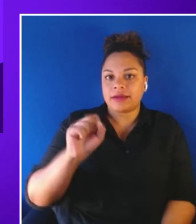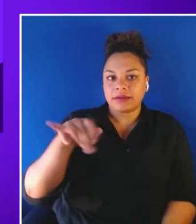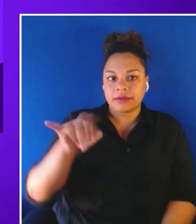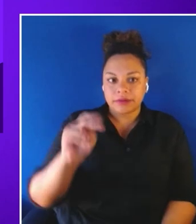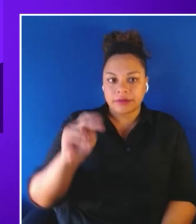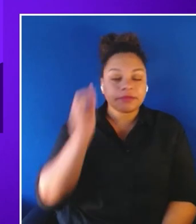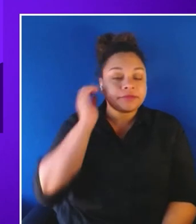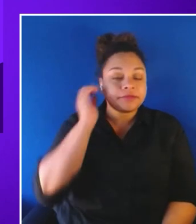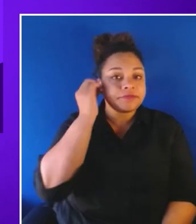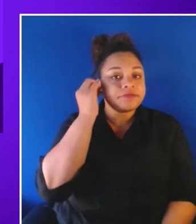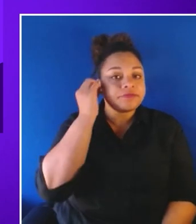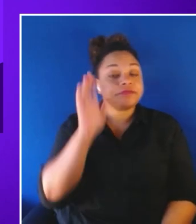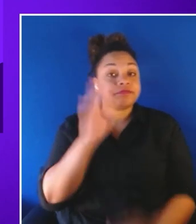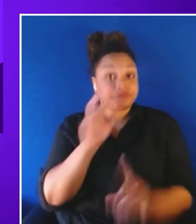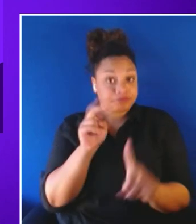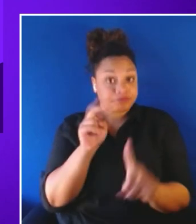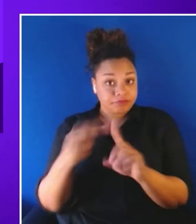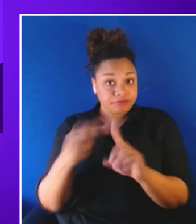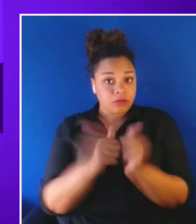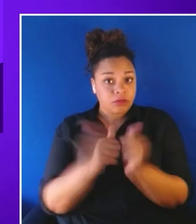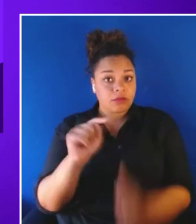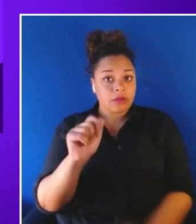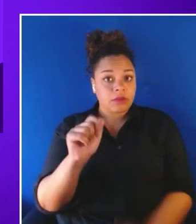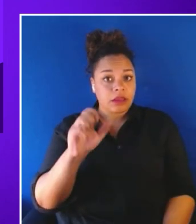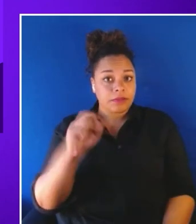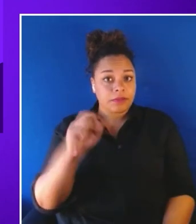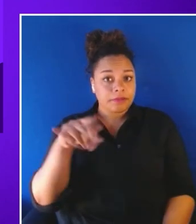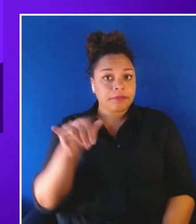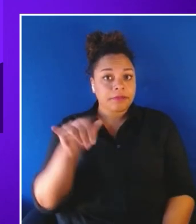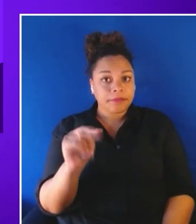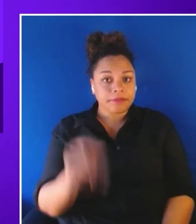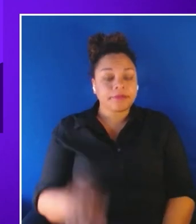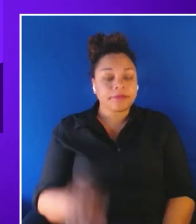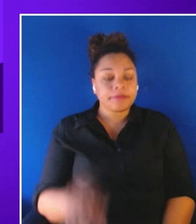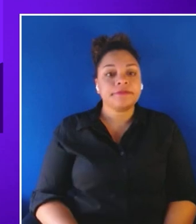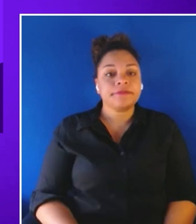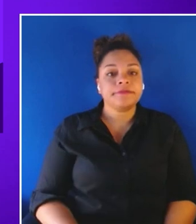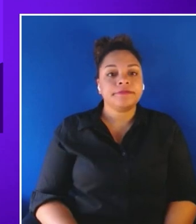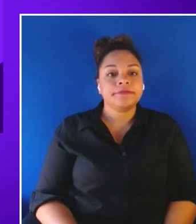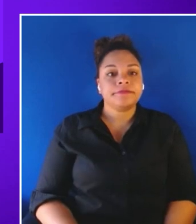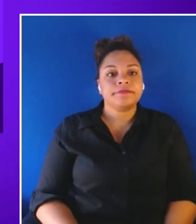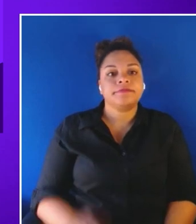reality and where they are today. Talespin modules are currently in the state of beta testing,